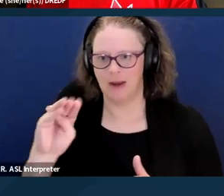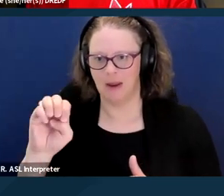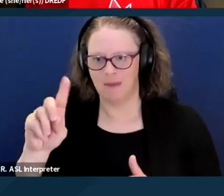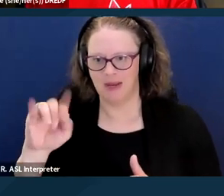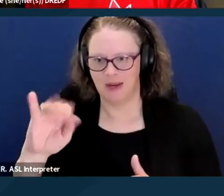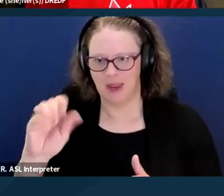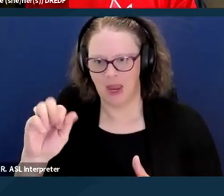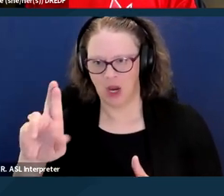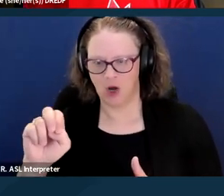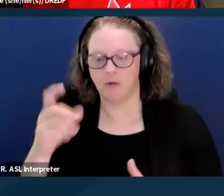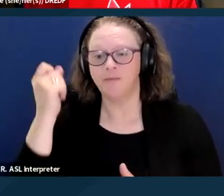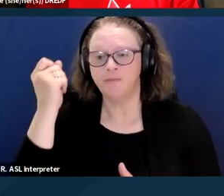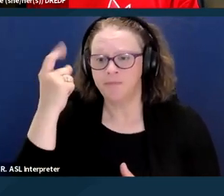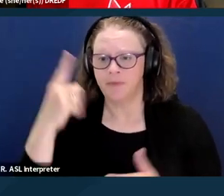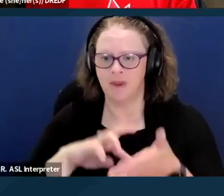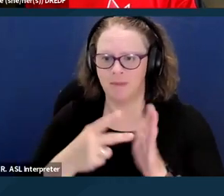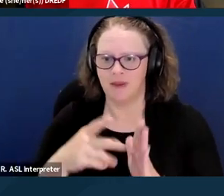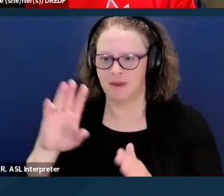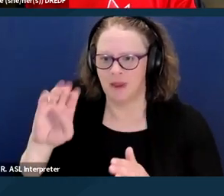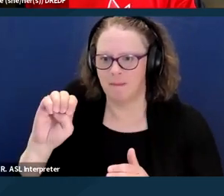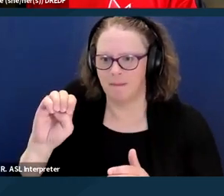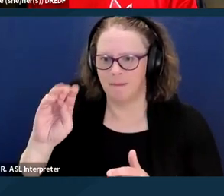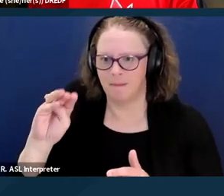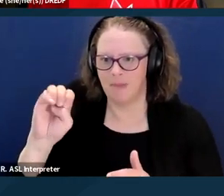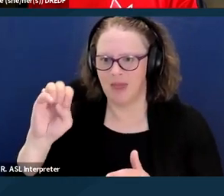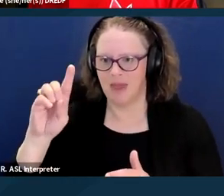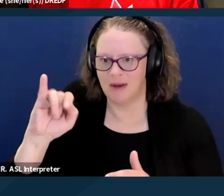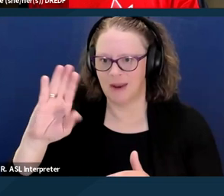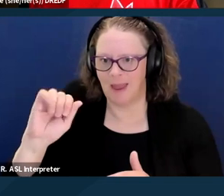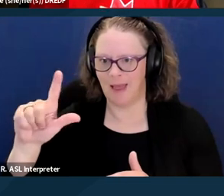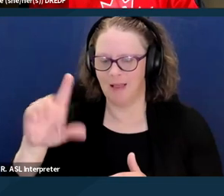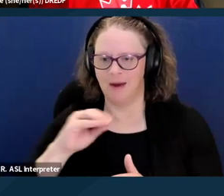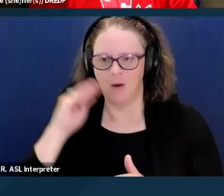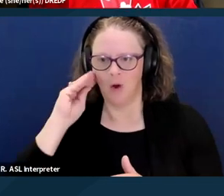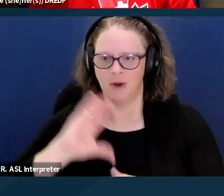Medi-Cal and home and community-based services have been completely solid from housing,